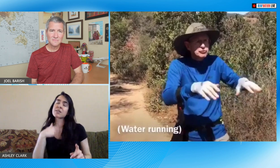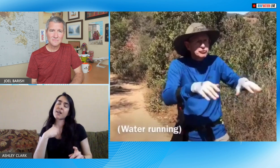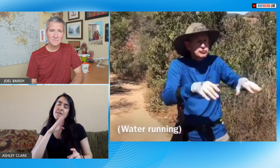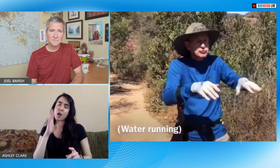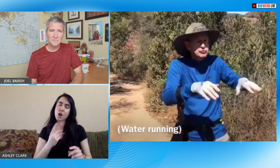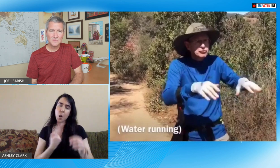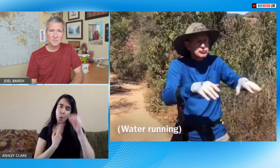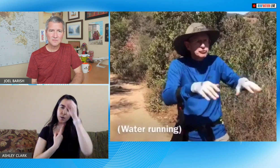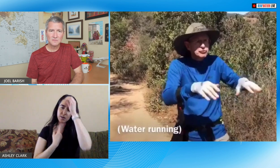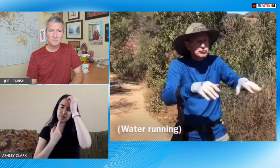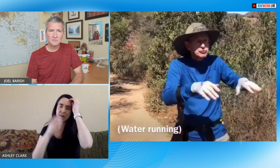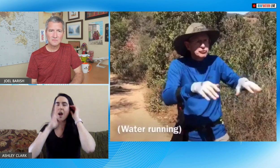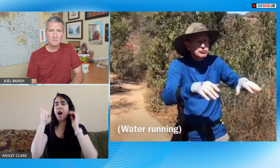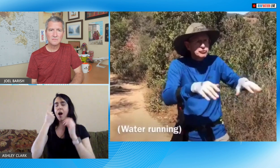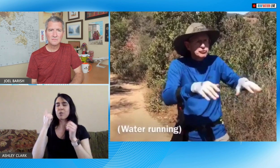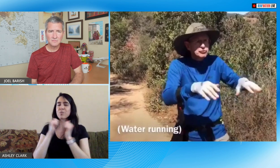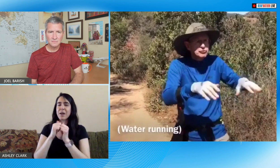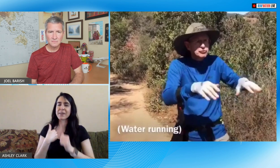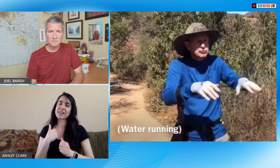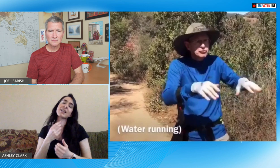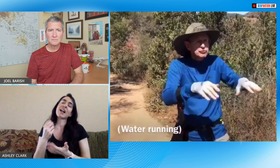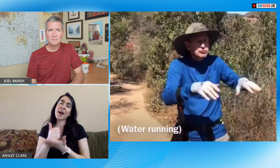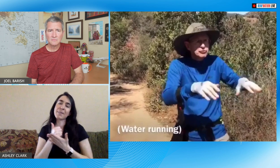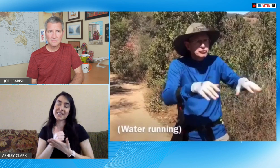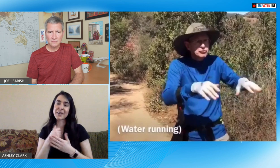journey would be very difficult to do alone honestly though I've never been